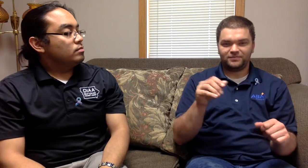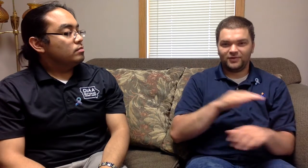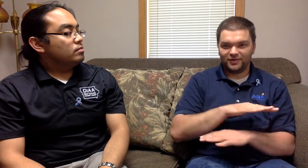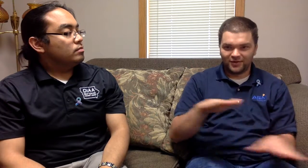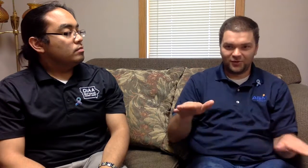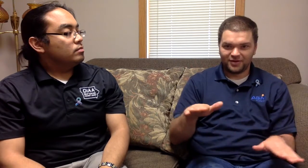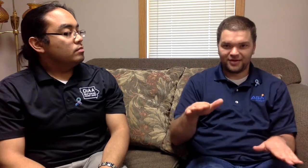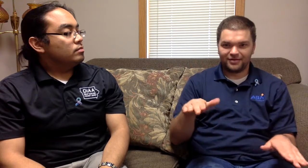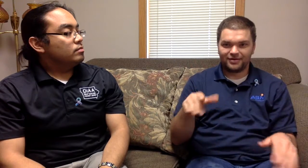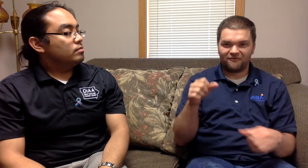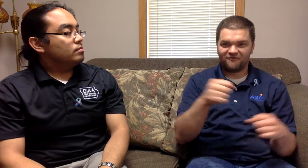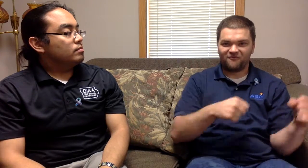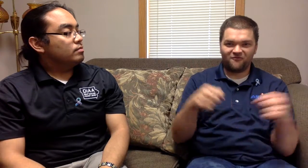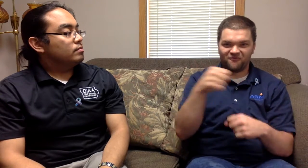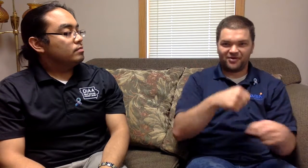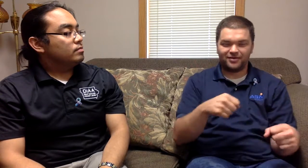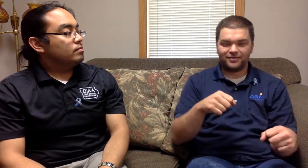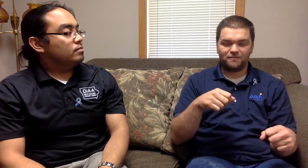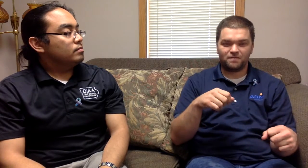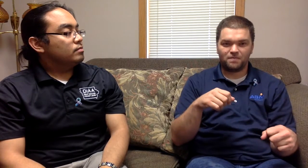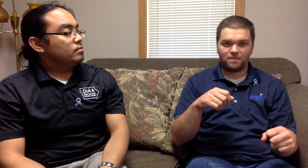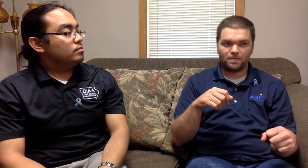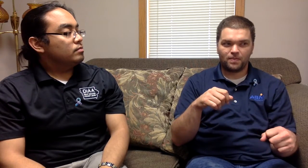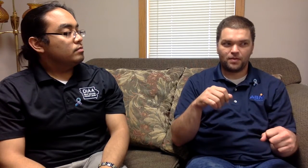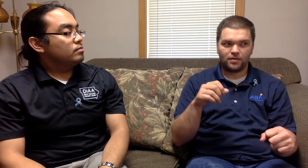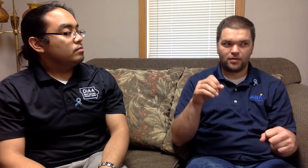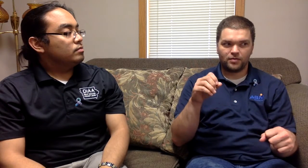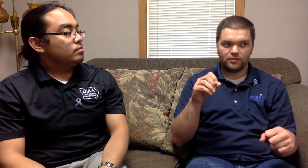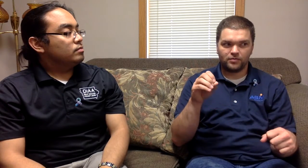Don't get into fight